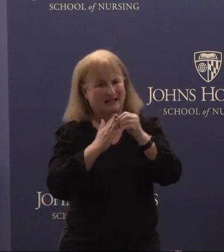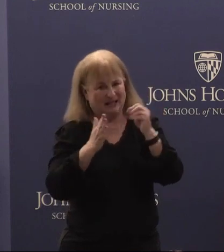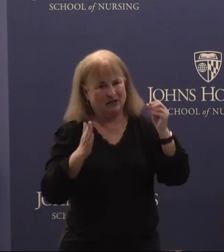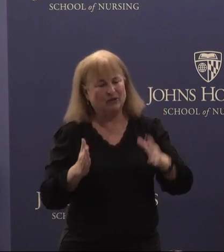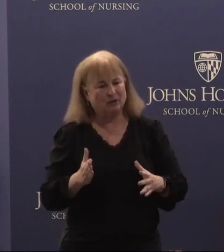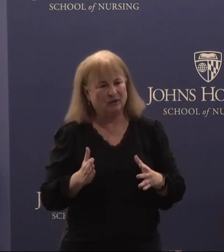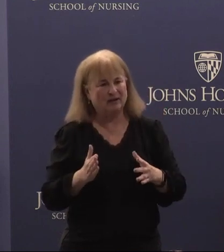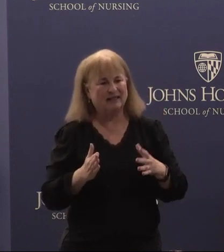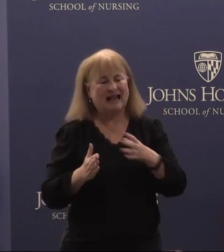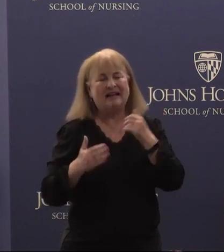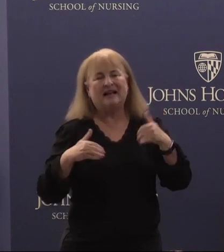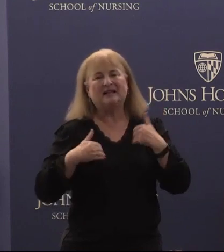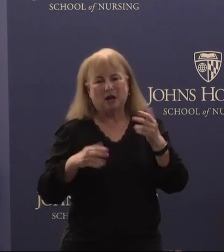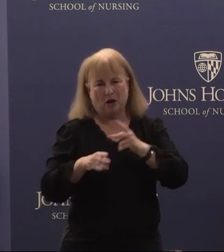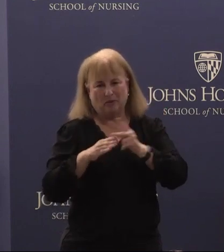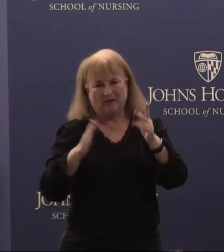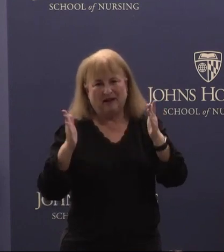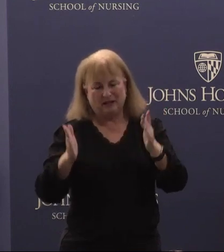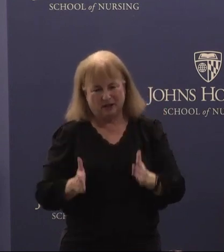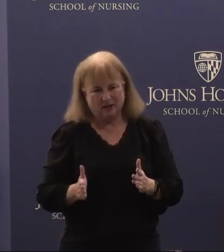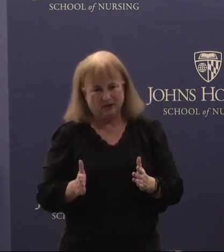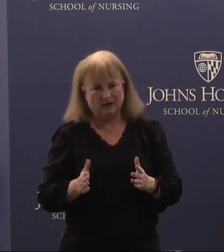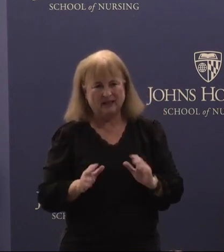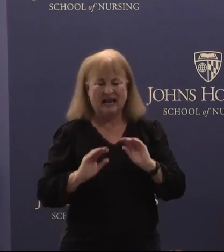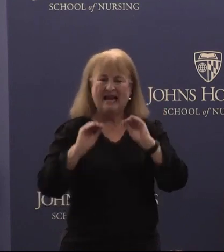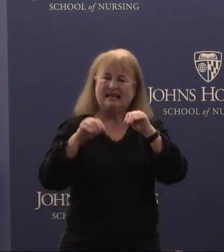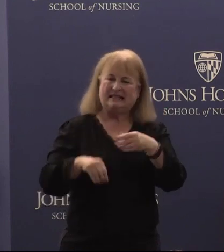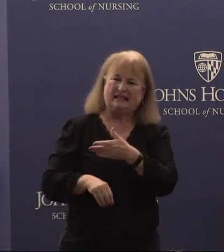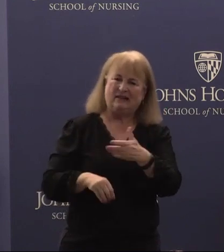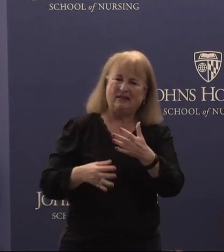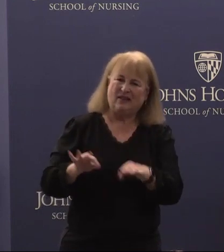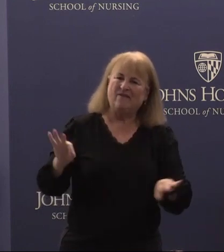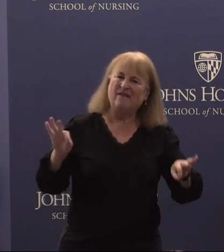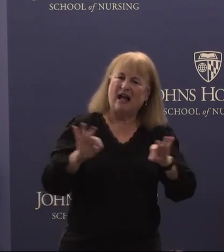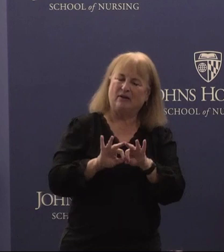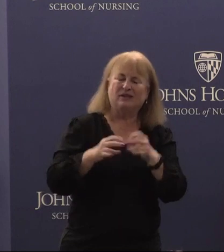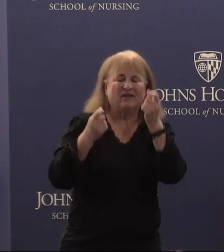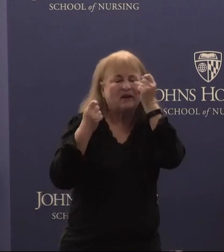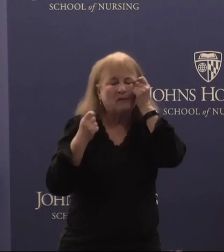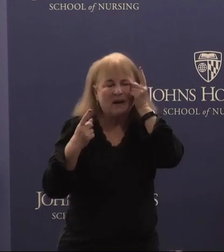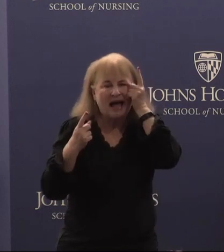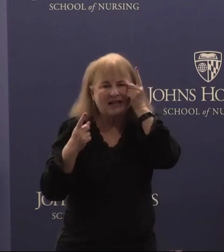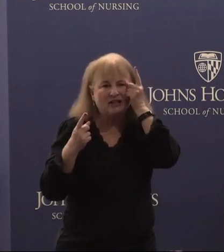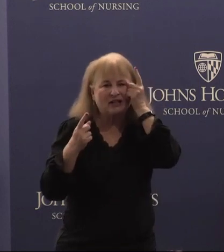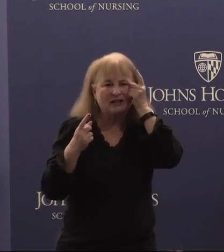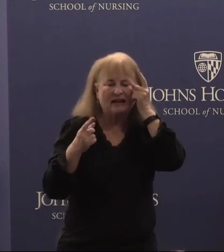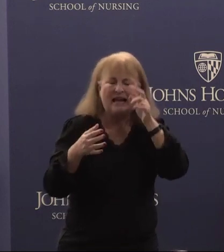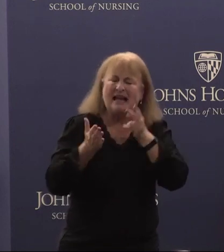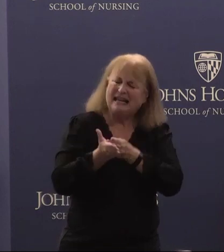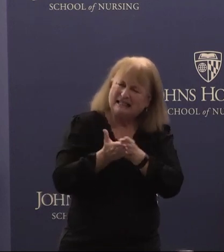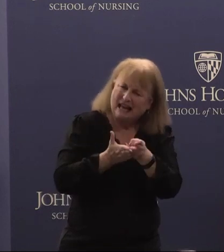and young professionals instilling in them the values of compassion, integrity, principle,